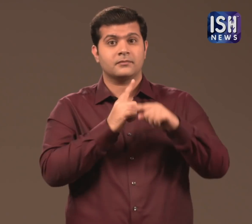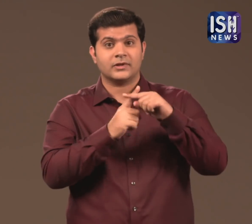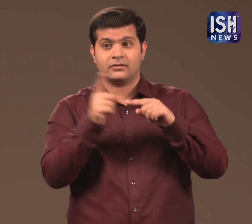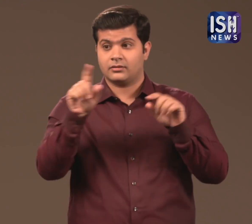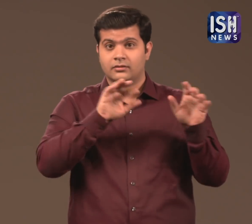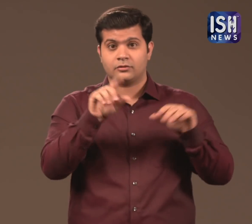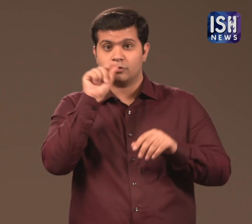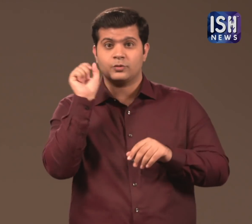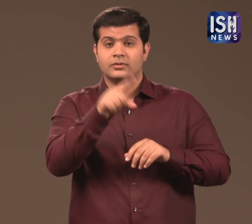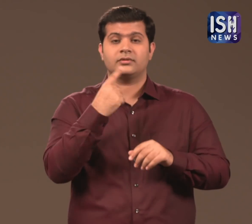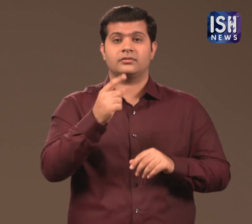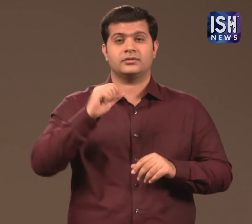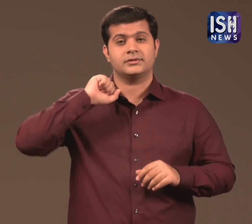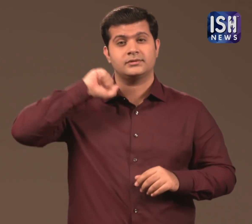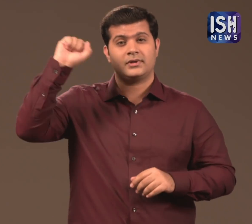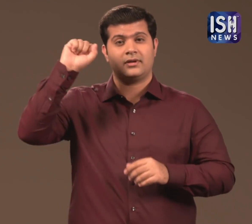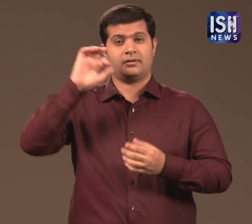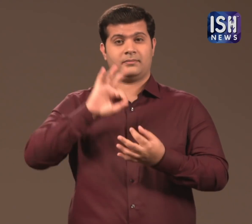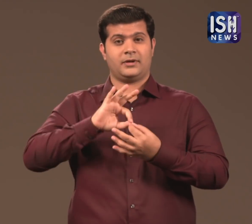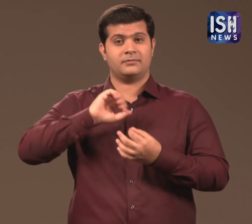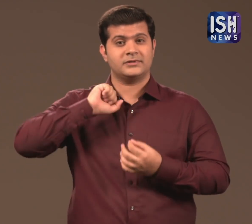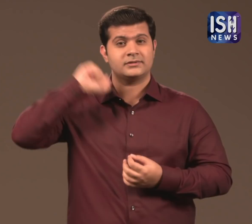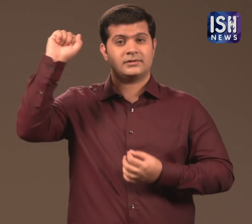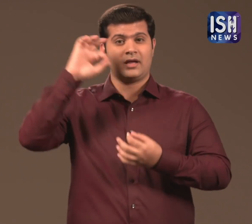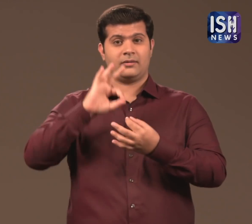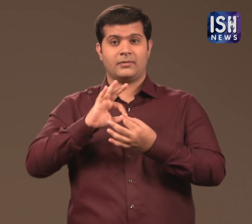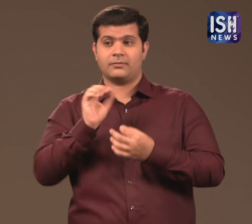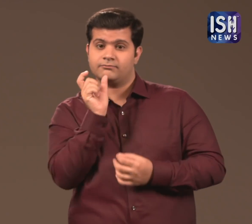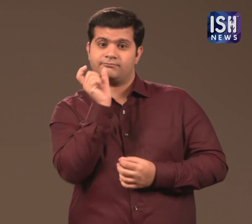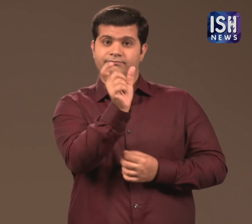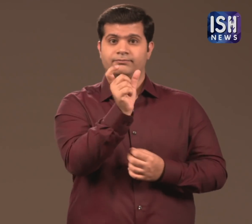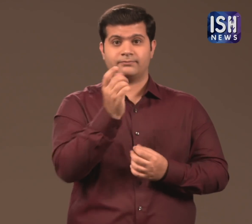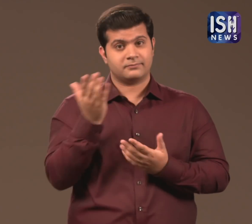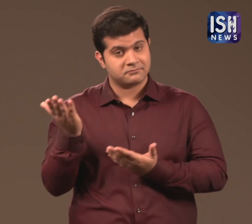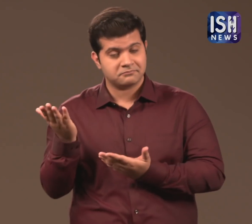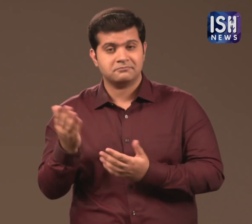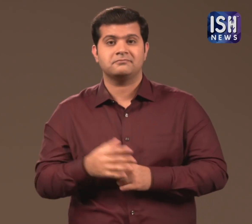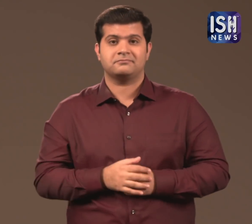He also tweeted their slogan, "Jai Bhim".